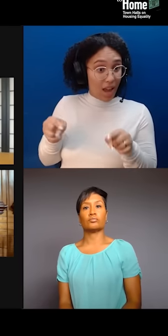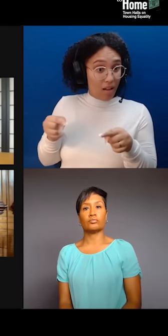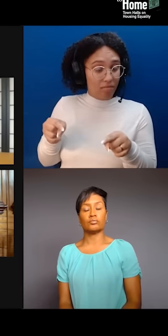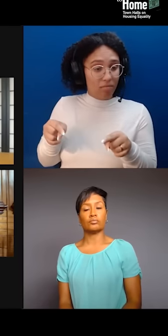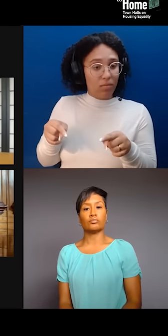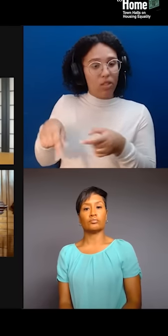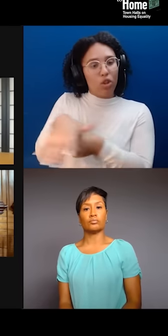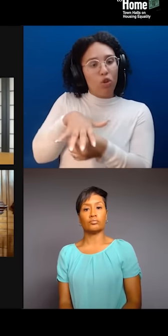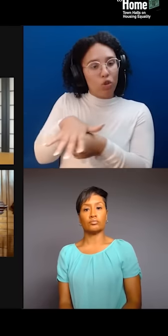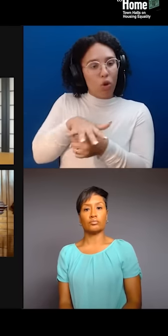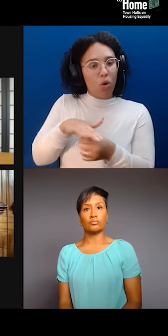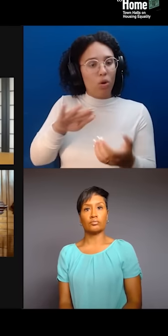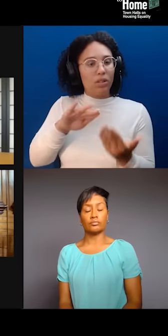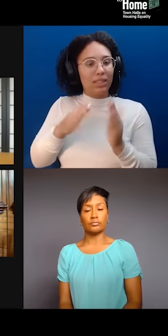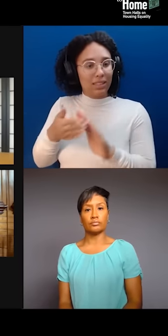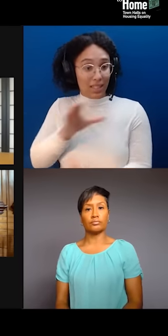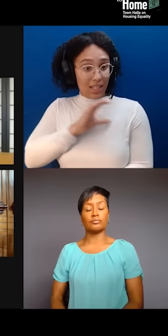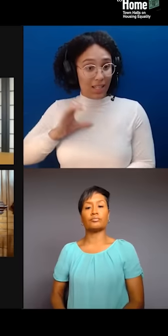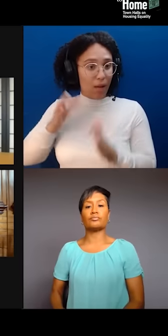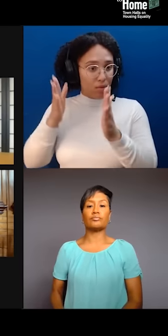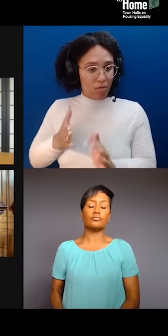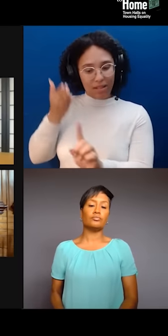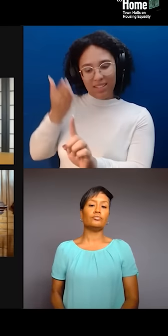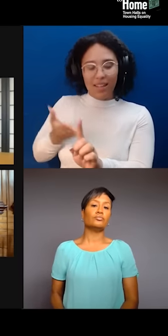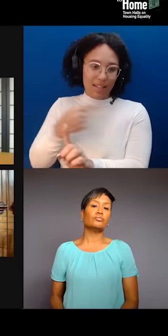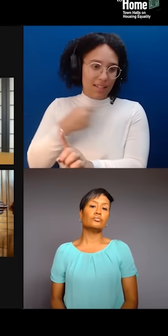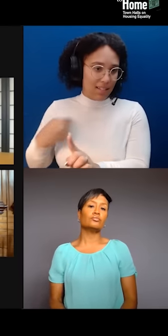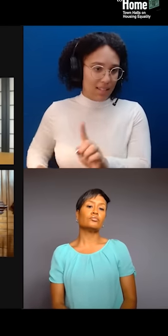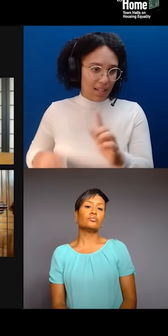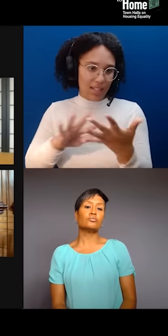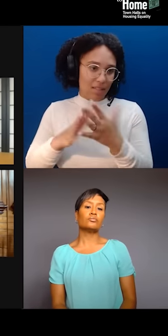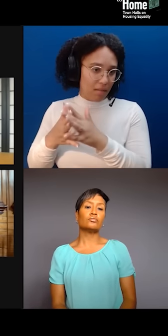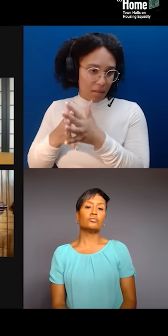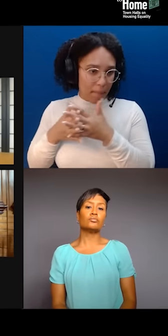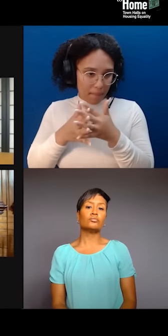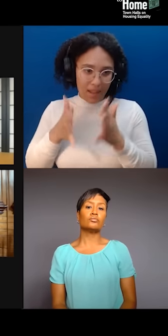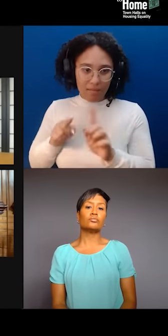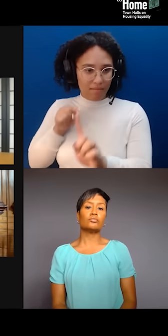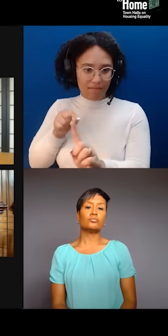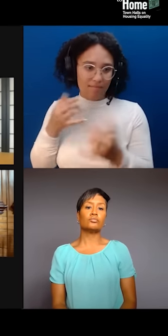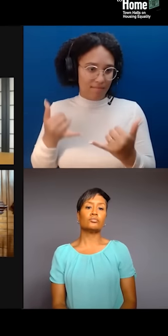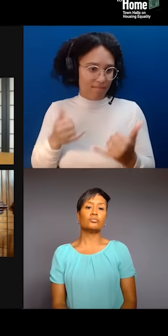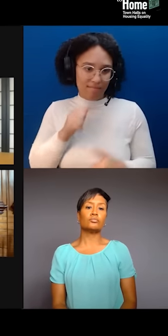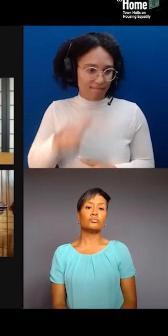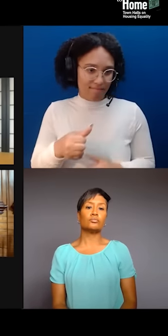but is basically a sellout, right? She's not in office anymore. And the lower east side said, "Well, you're gonna come and build the jail in Chinatown, give us something back."